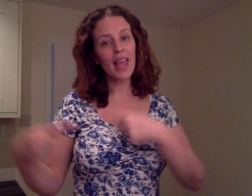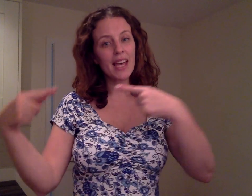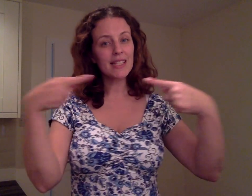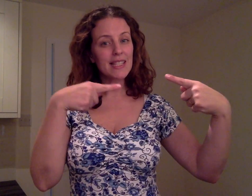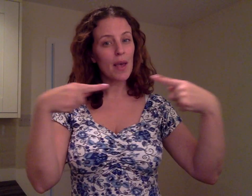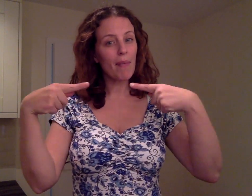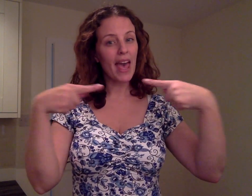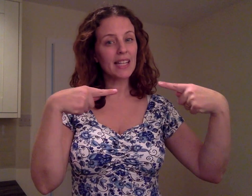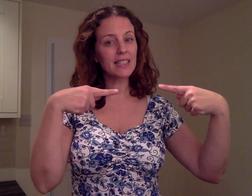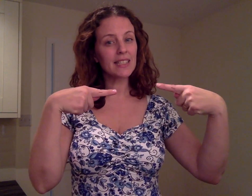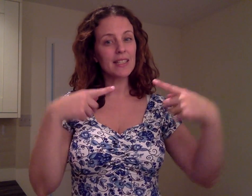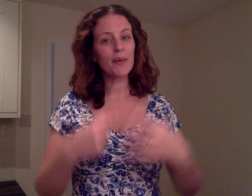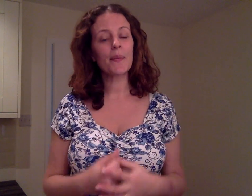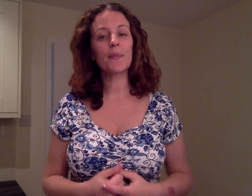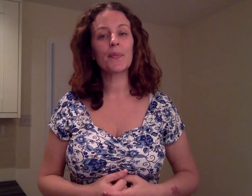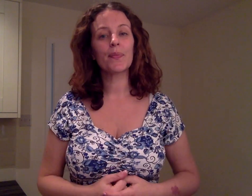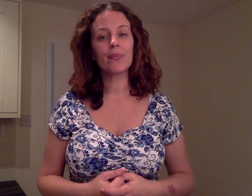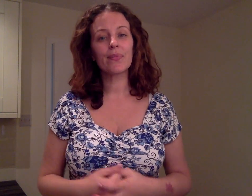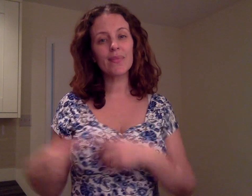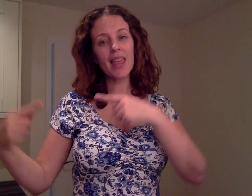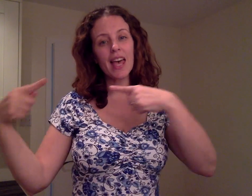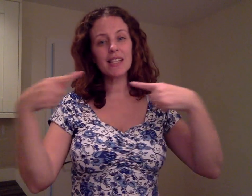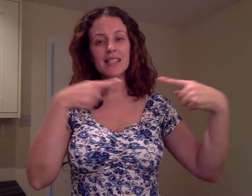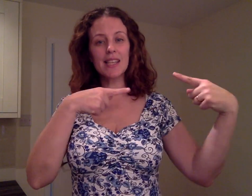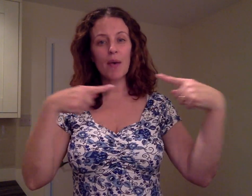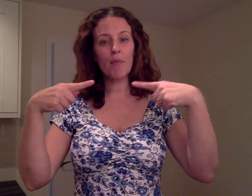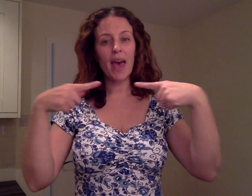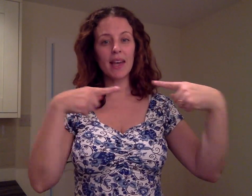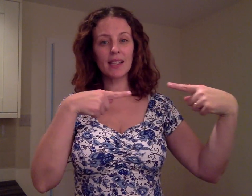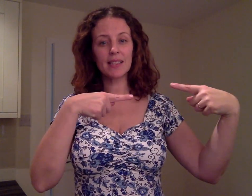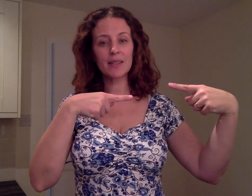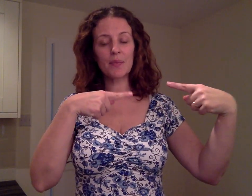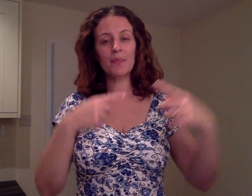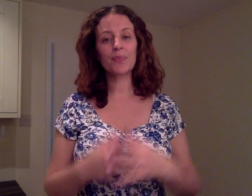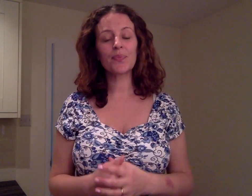DEBATE